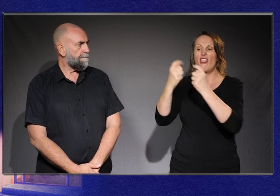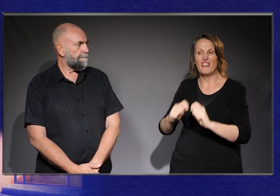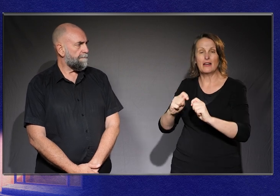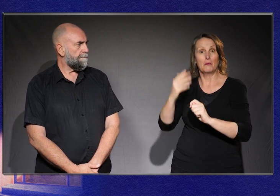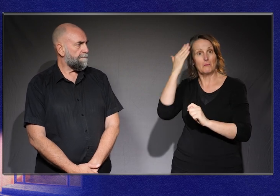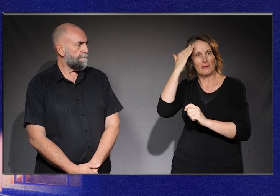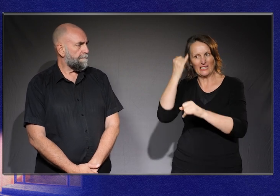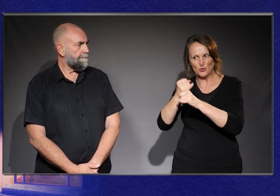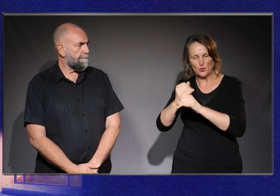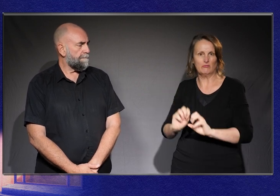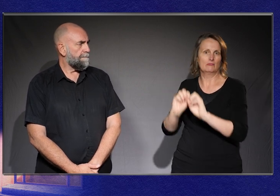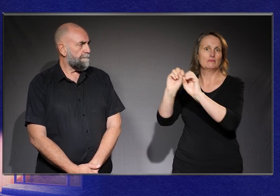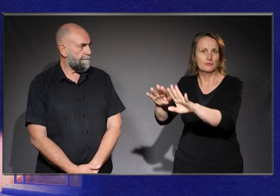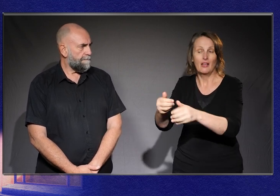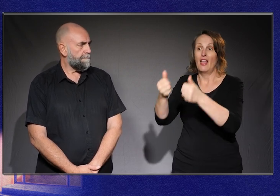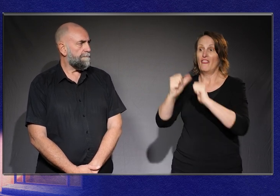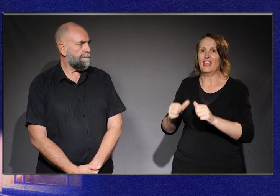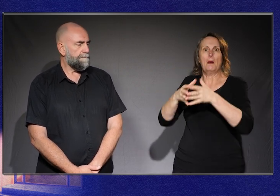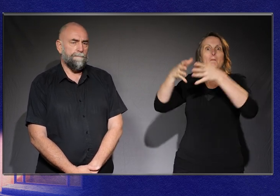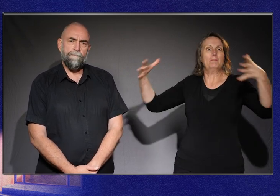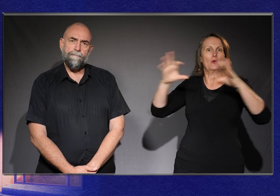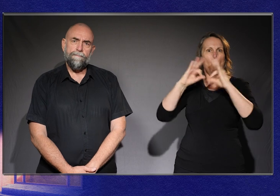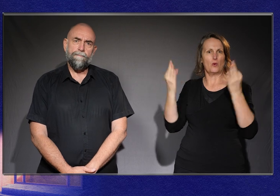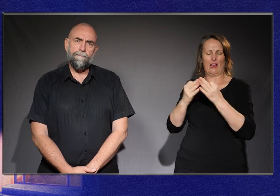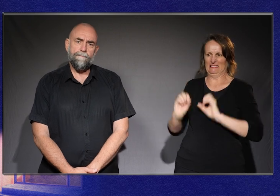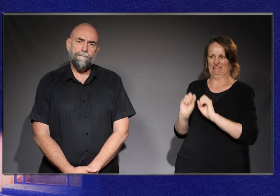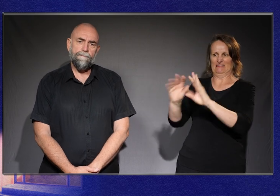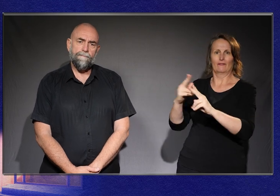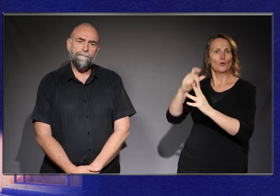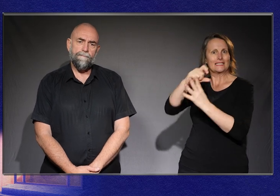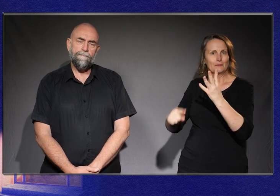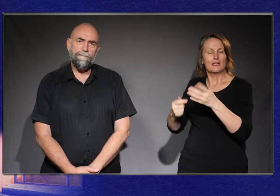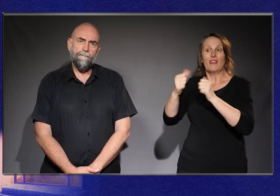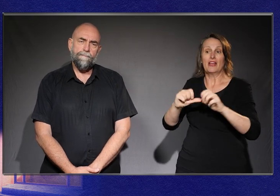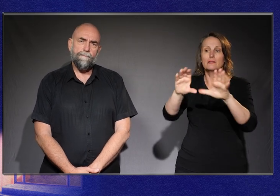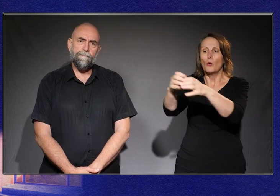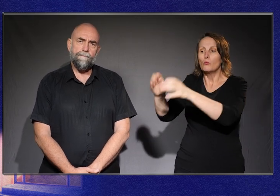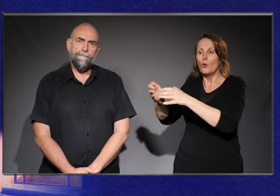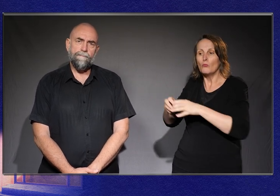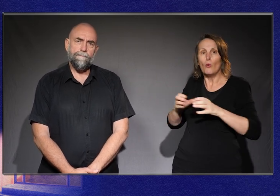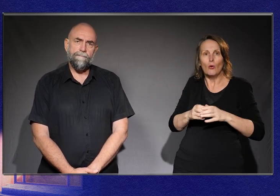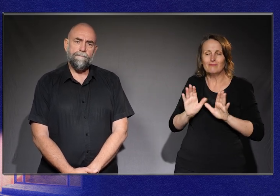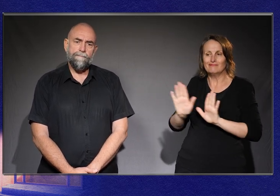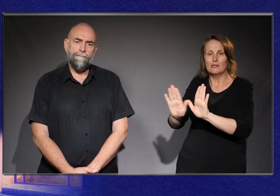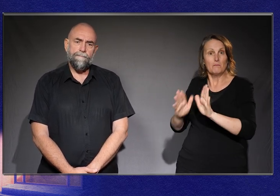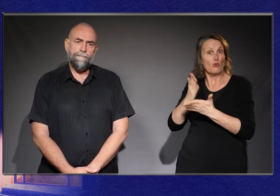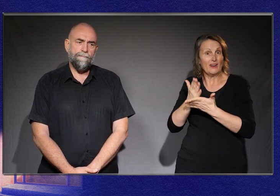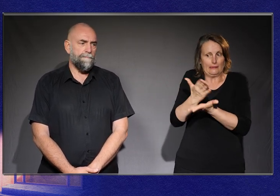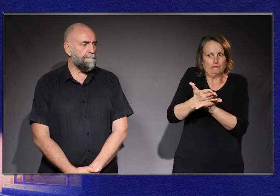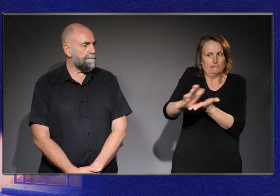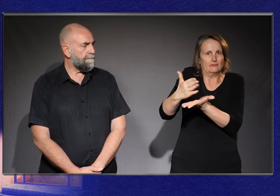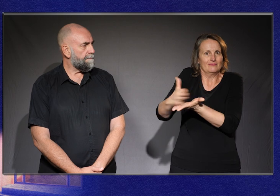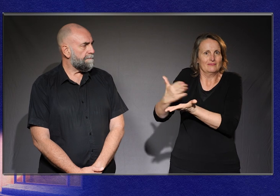But we, I could see that there was this, this impulse of expulsion, about how do we gather